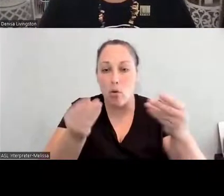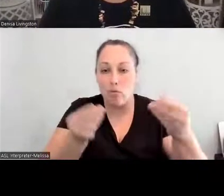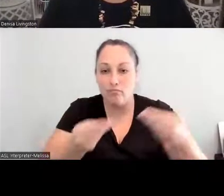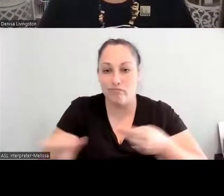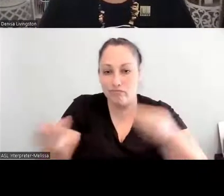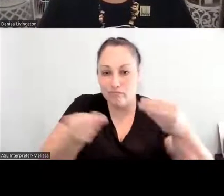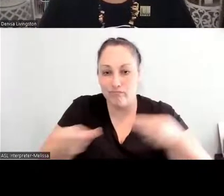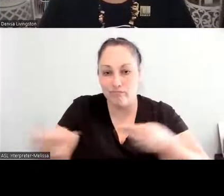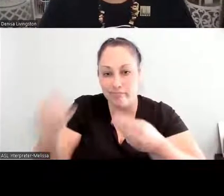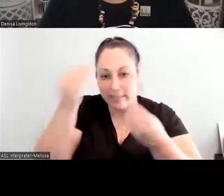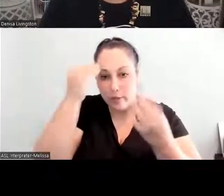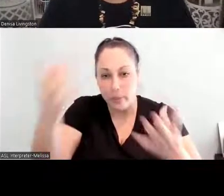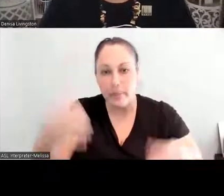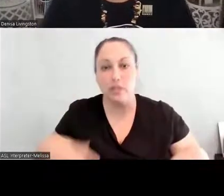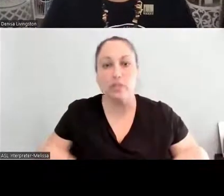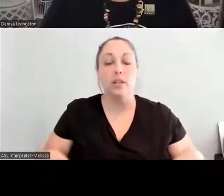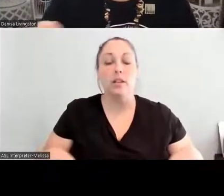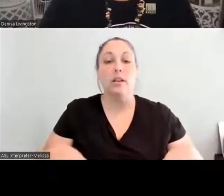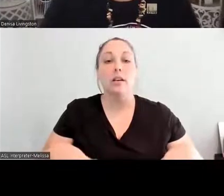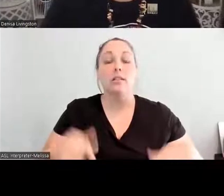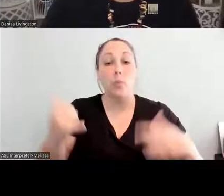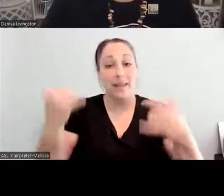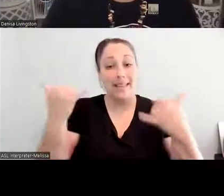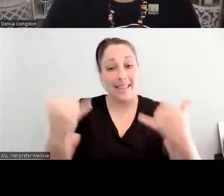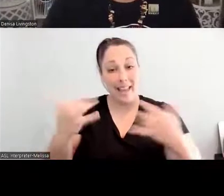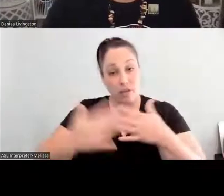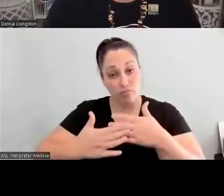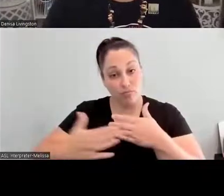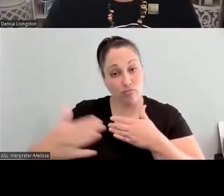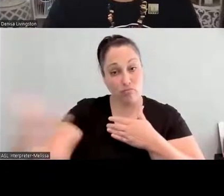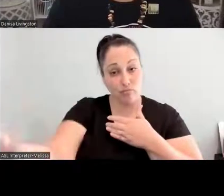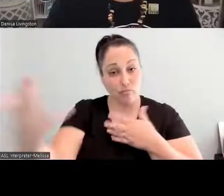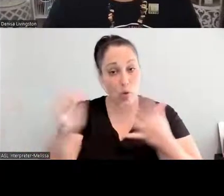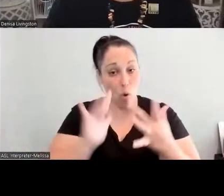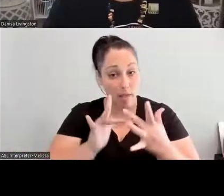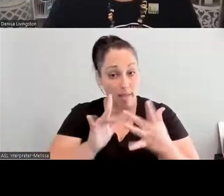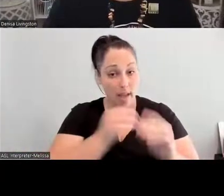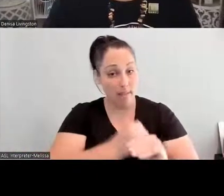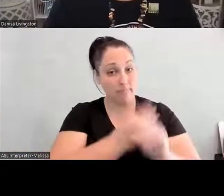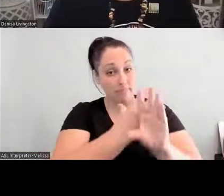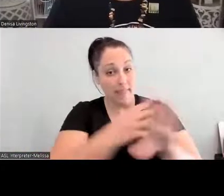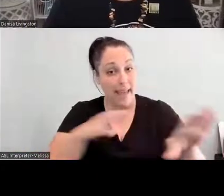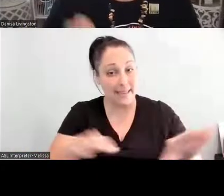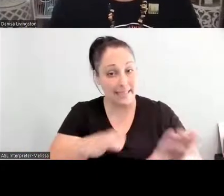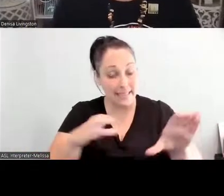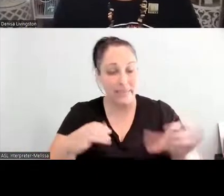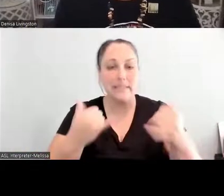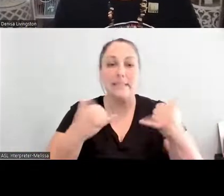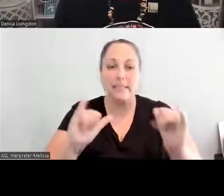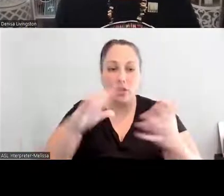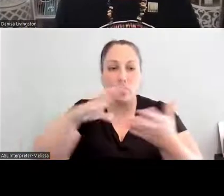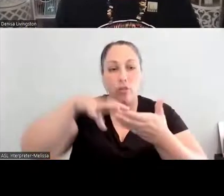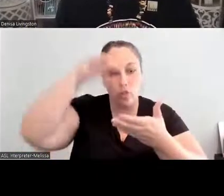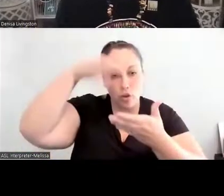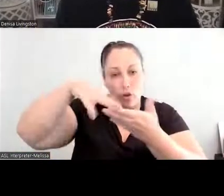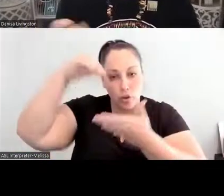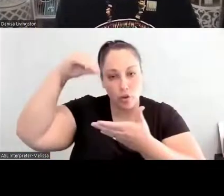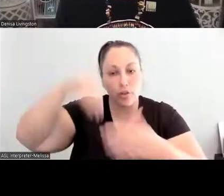through some of the different activities together online that we're still learning. I think during this time of the pandemic, indigenous